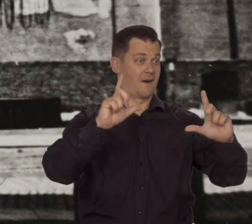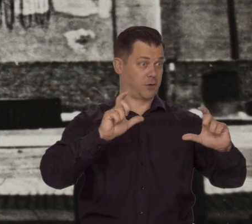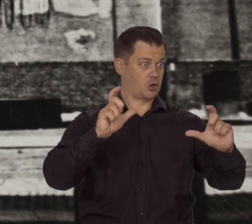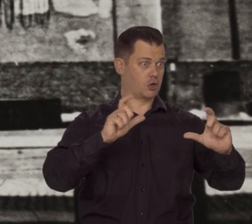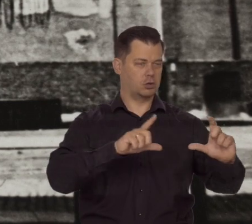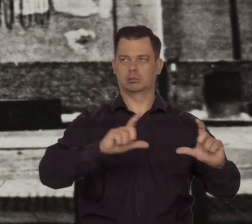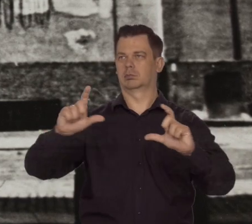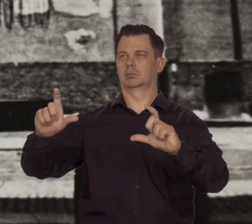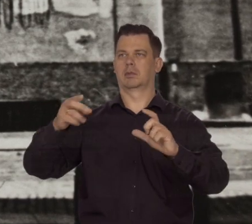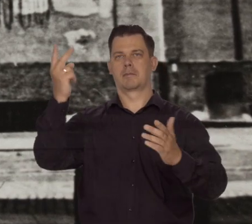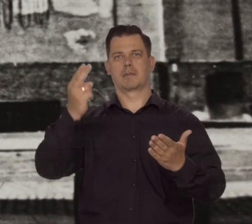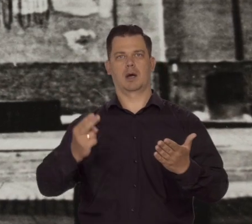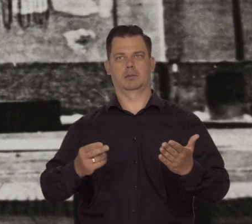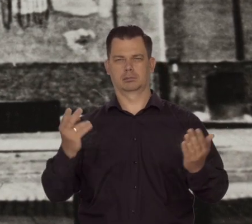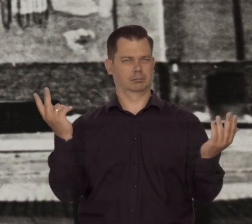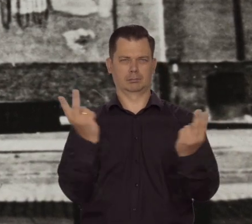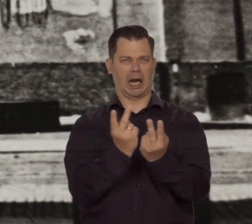Here we have a photograph and a painting.